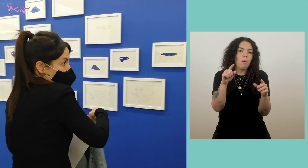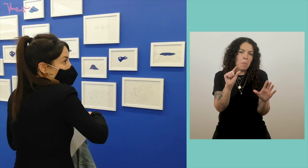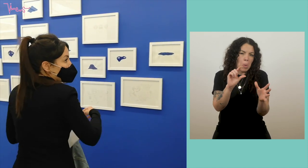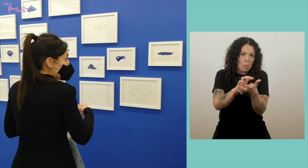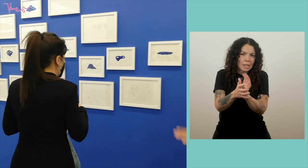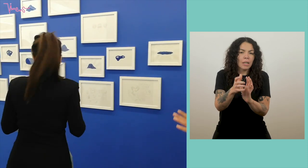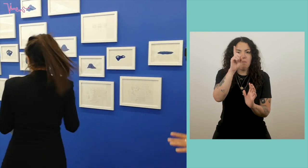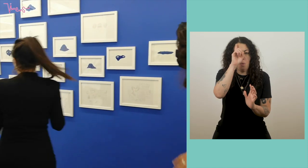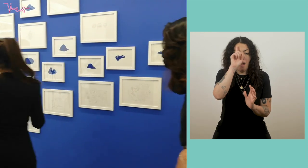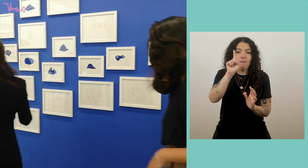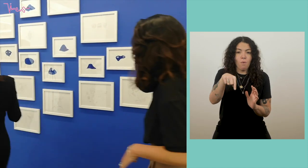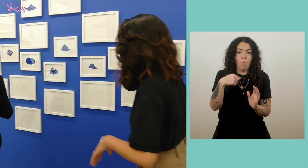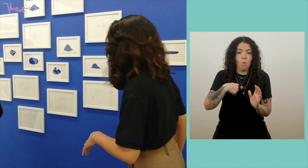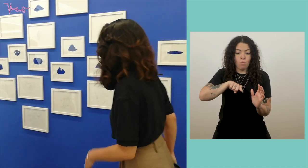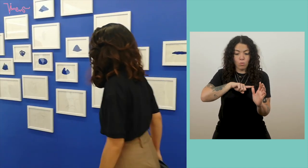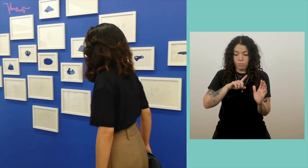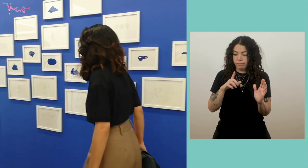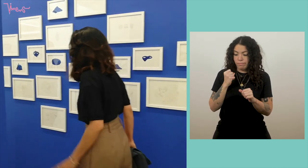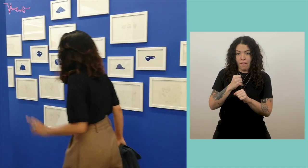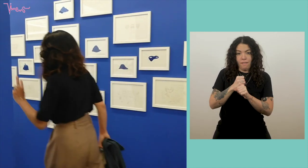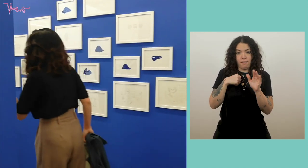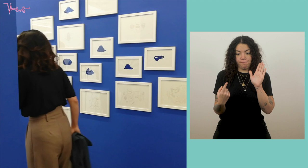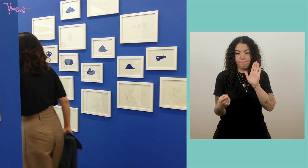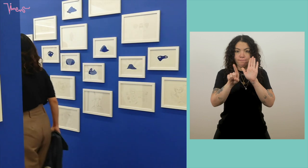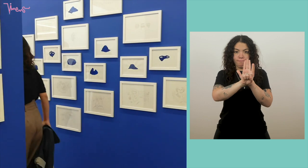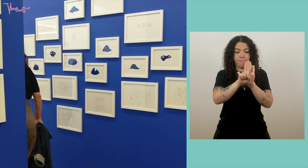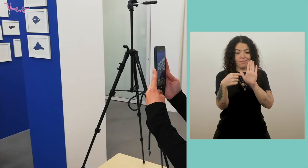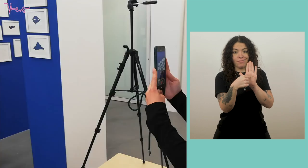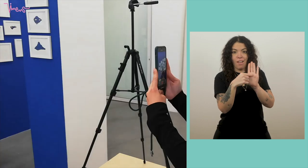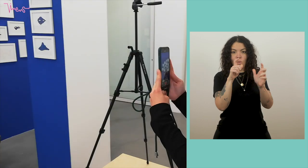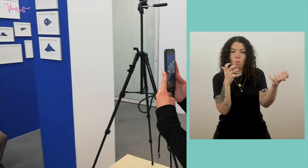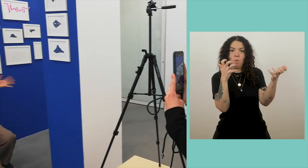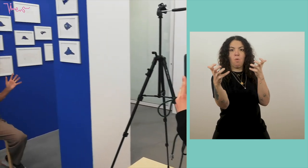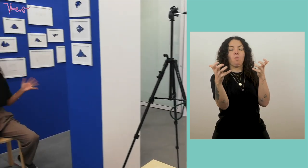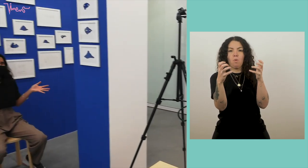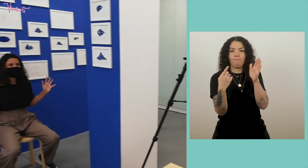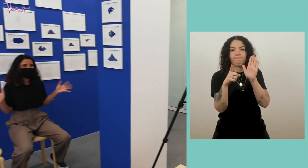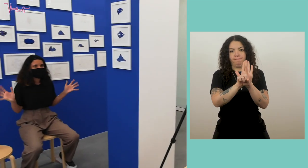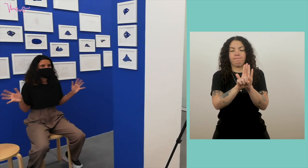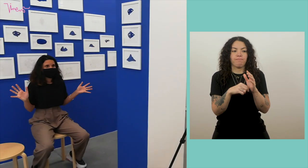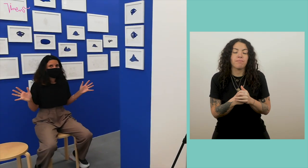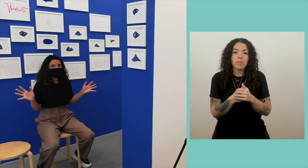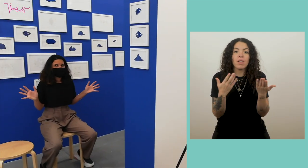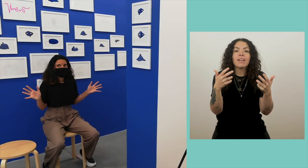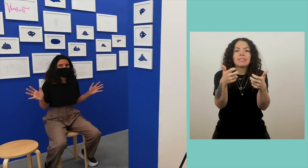because we had to be sure that we could be us against a background that contrasts with ourselves and our interpretation.